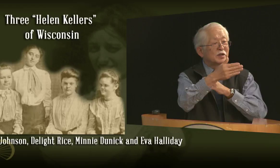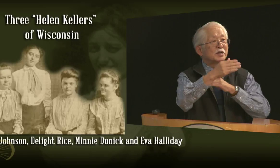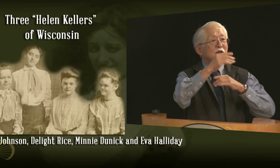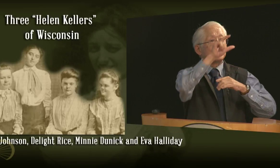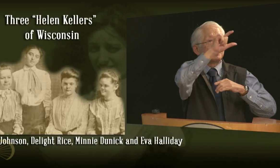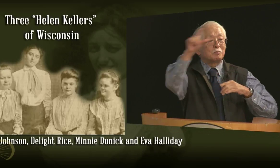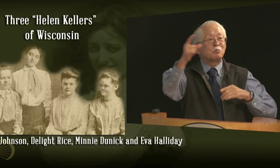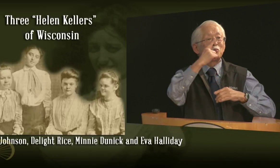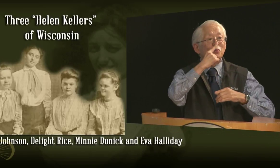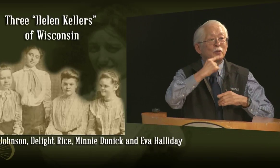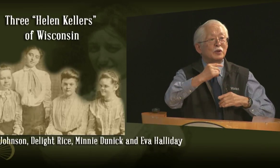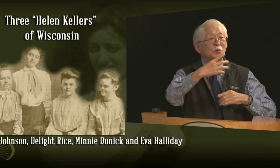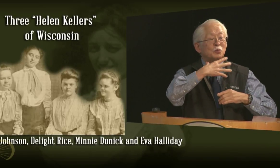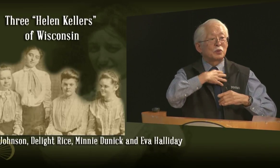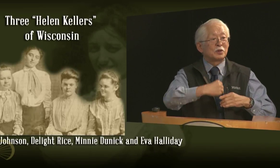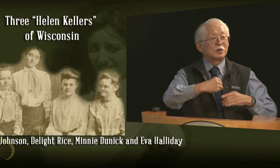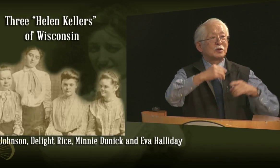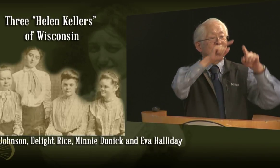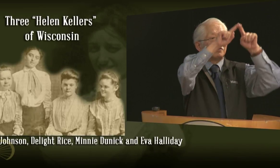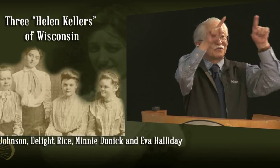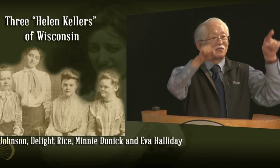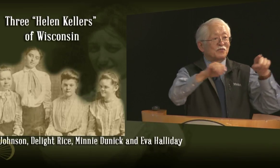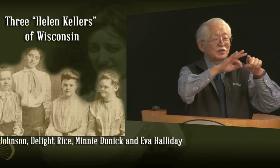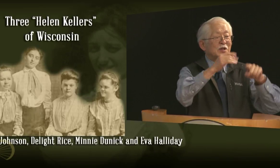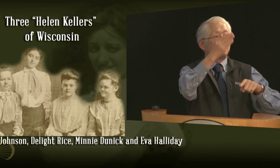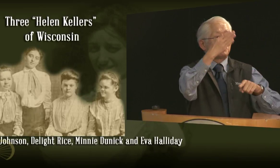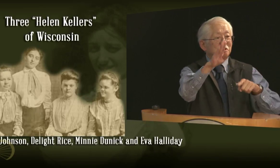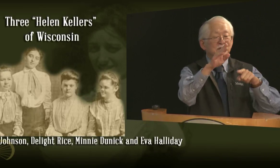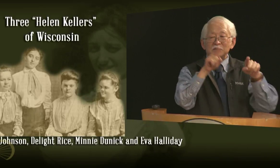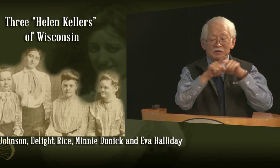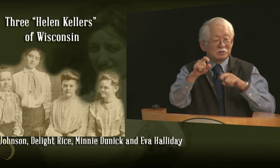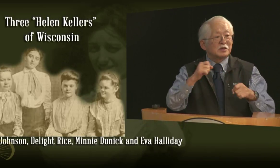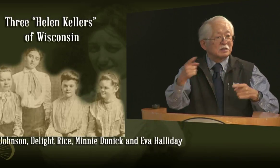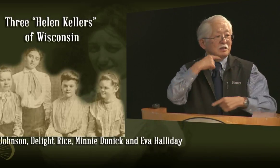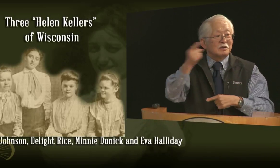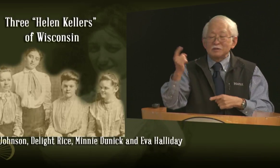so she talked about the flag of the US, with the red and white stripes, and the